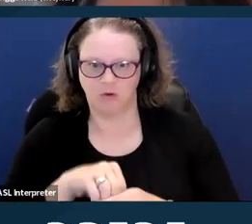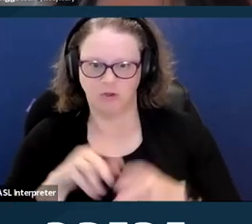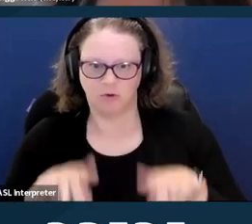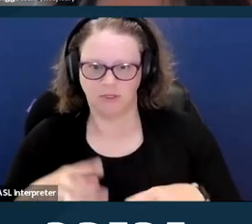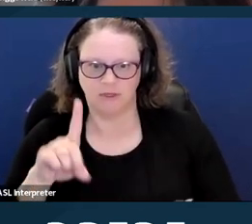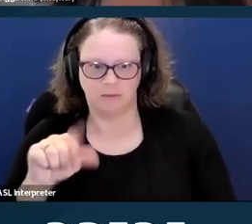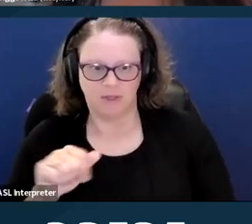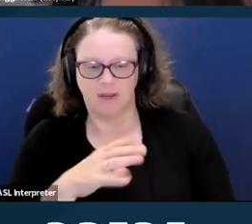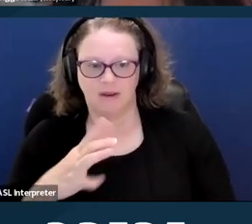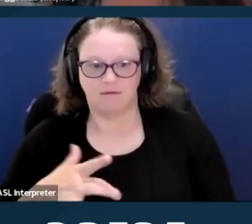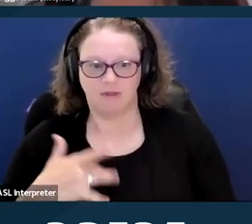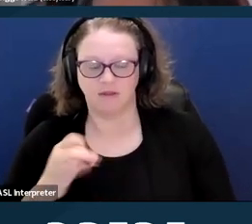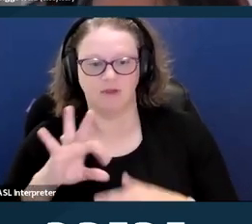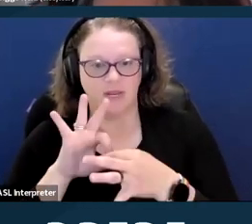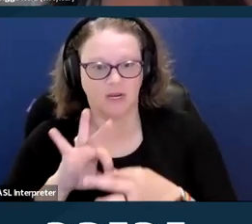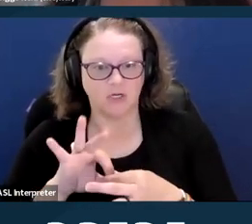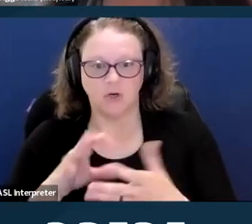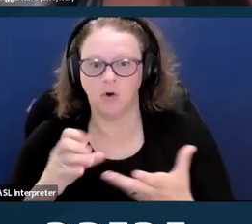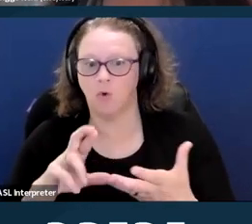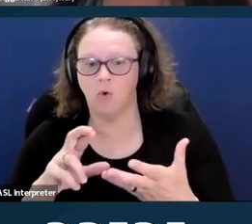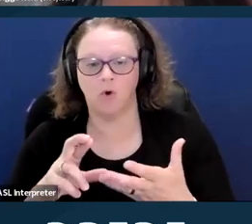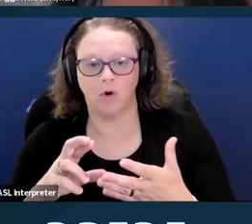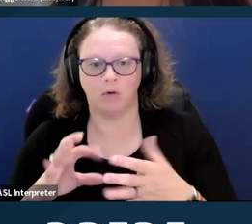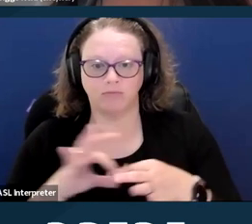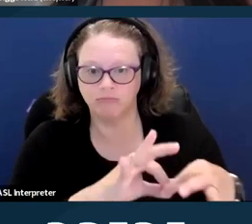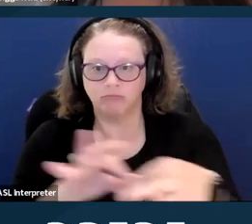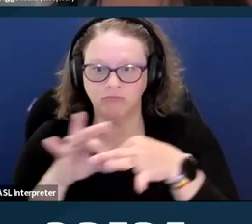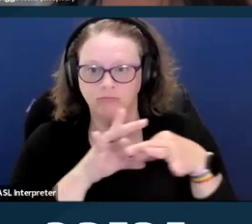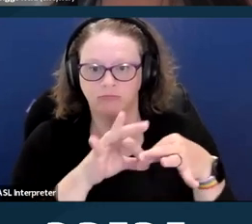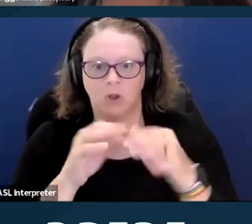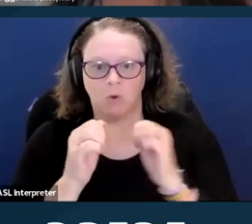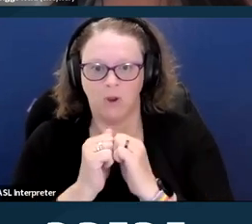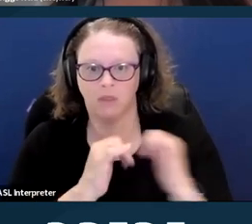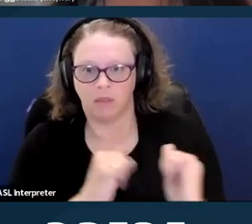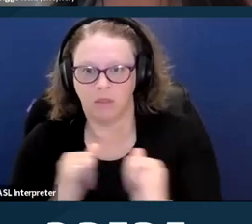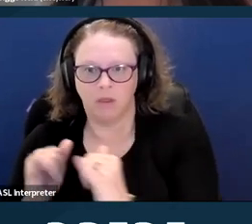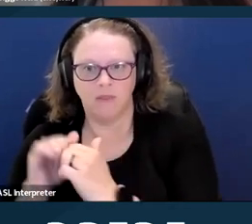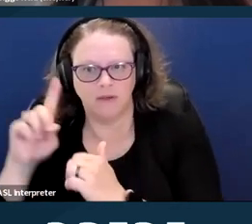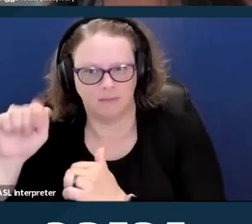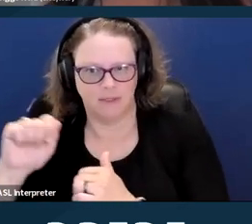So people might fit under the legal definition of being a person with a disability